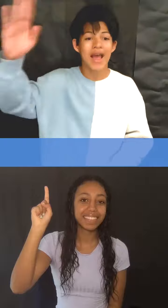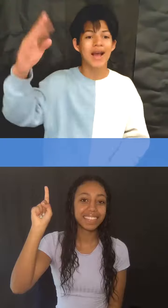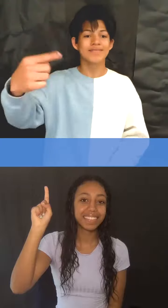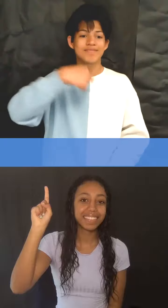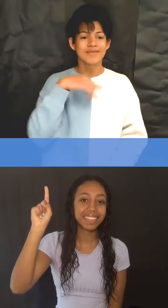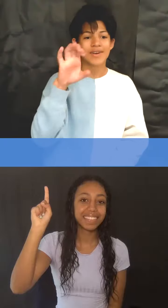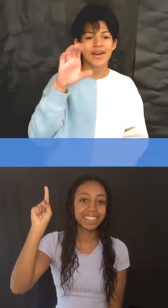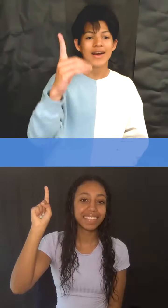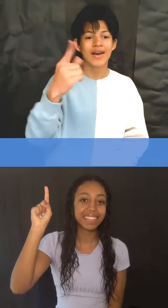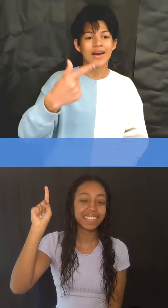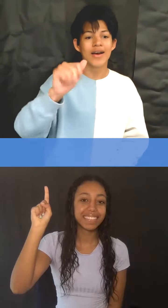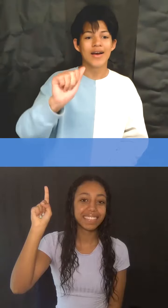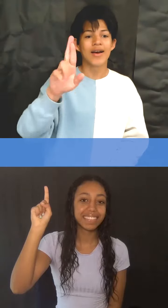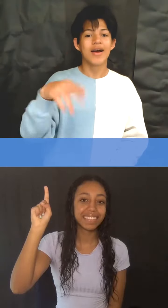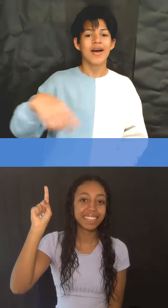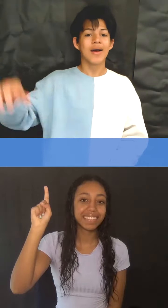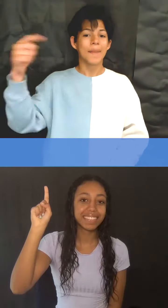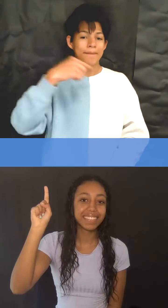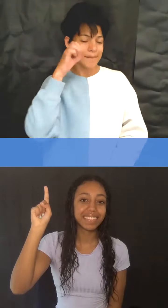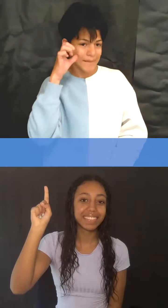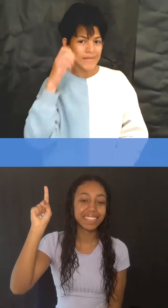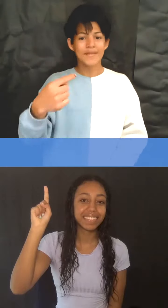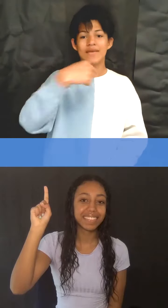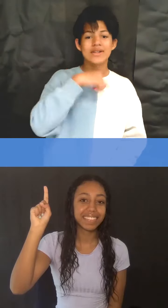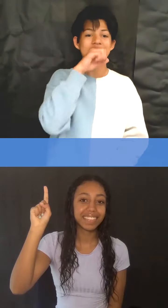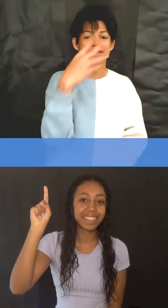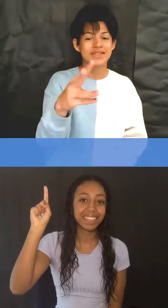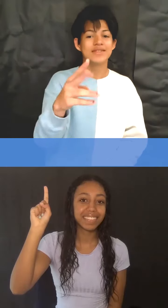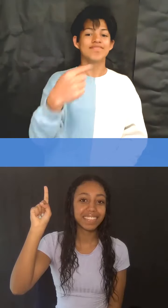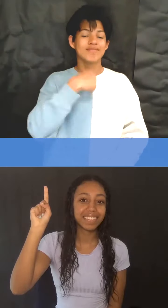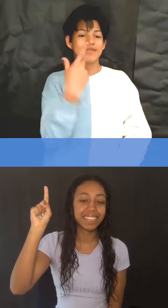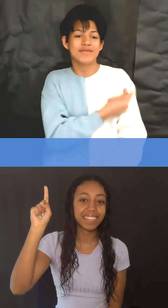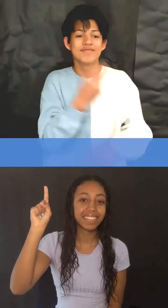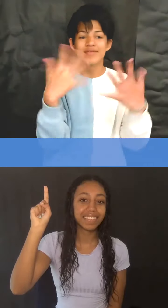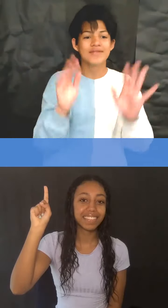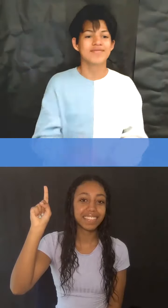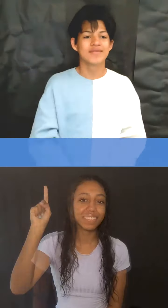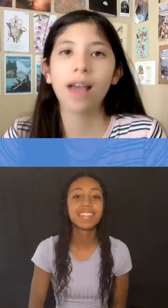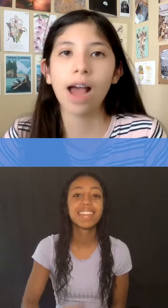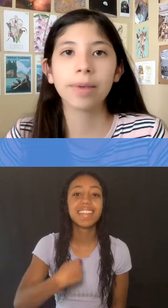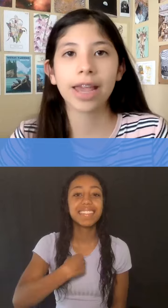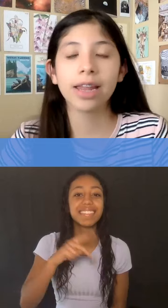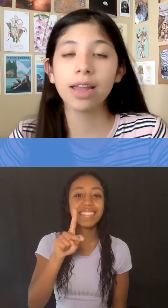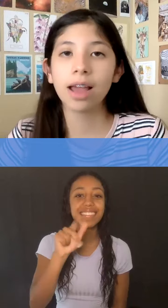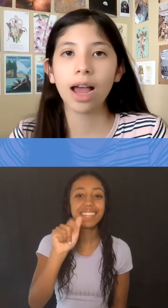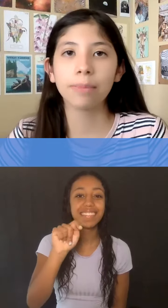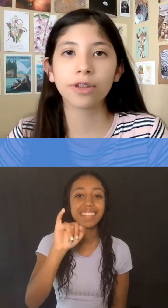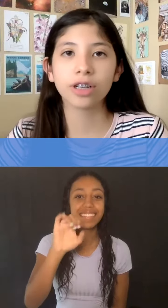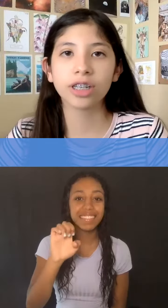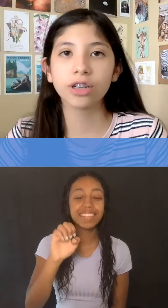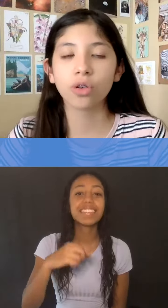Hi! I'm Edgar! and I’m 16 years old and vaccinated. I’m Katie, I’m 13 years old,